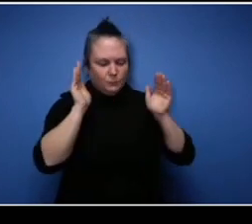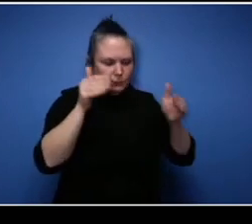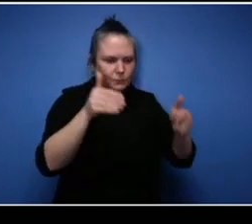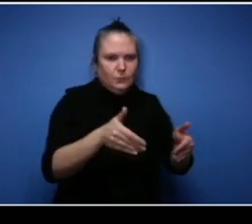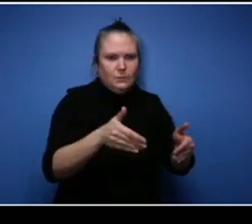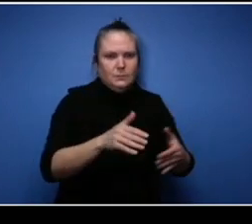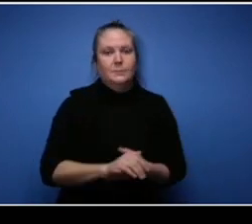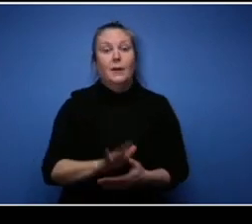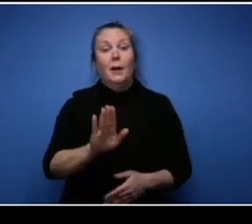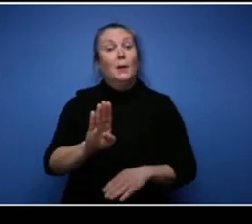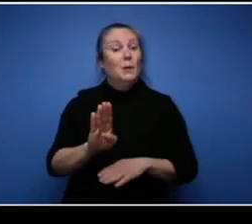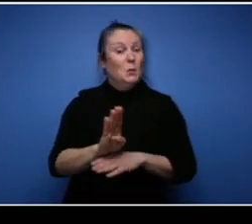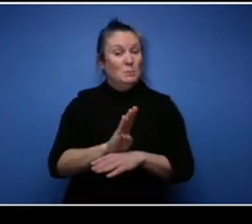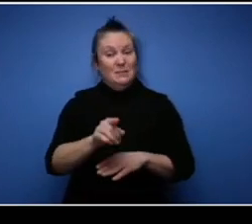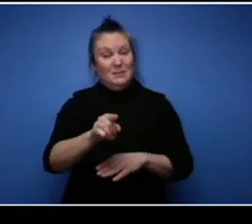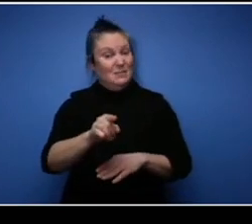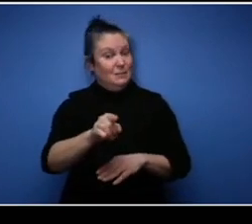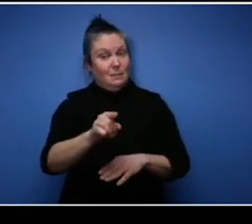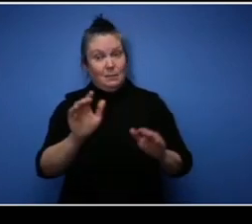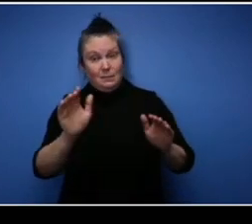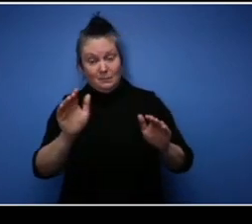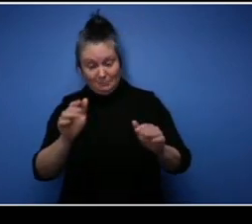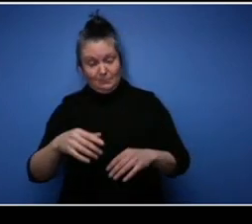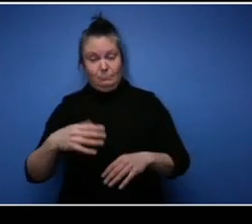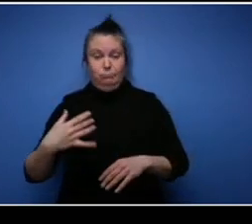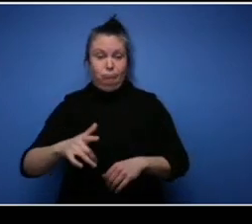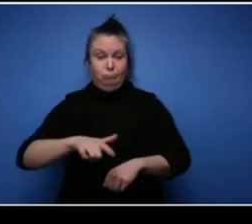so I know it has taken a lot for you to get to where you're at so thank you so much for